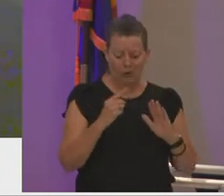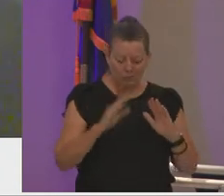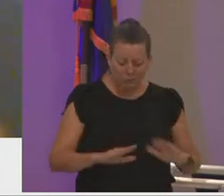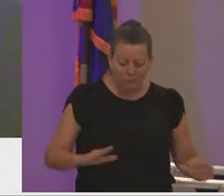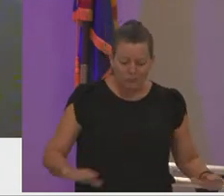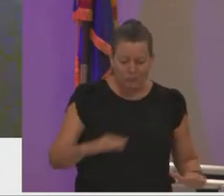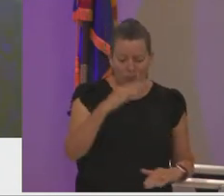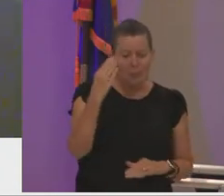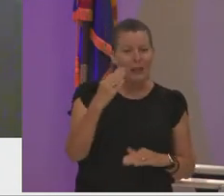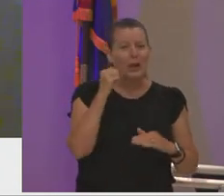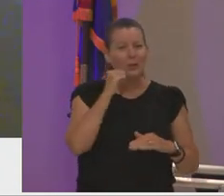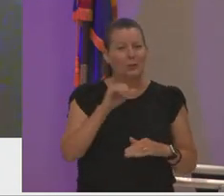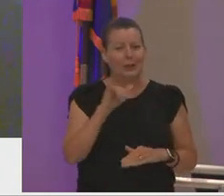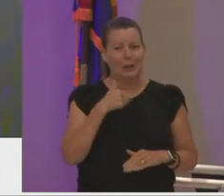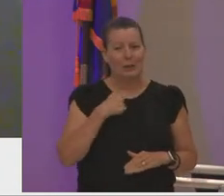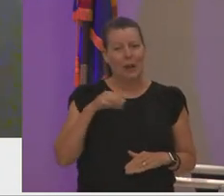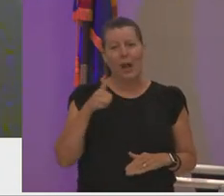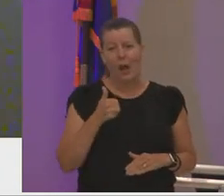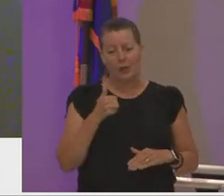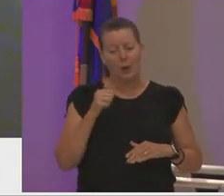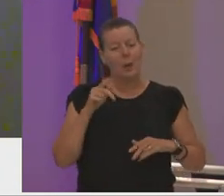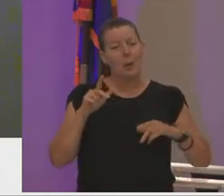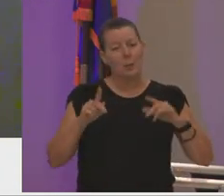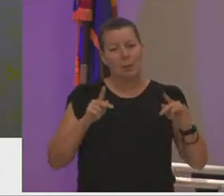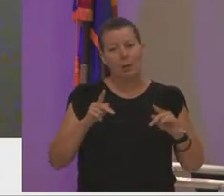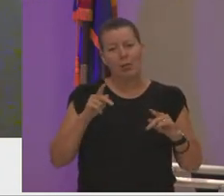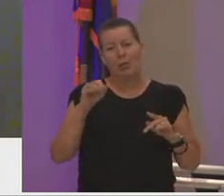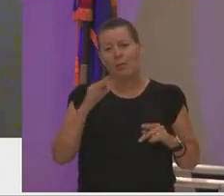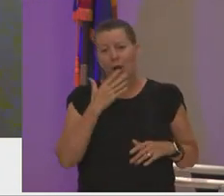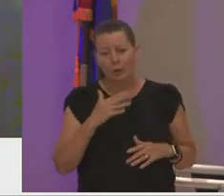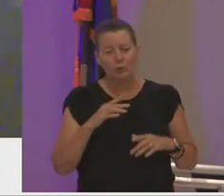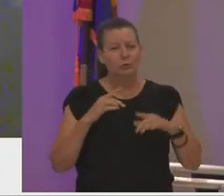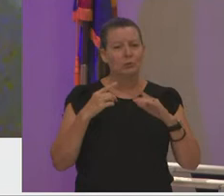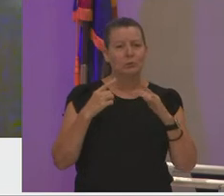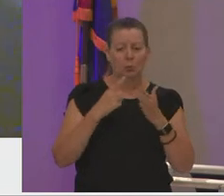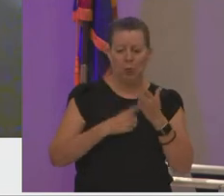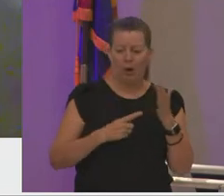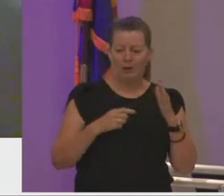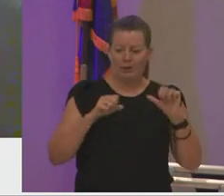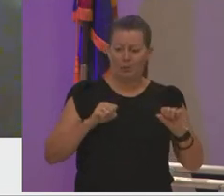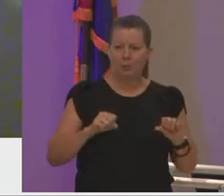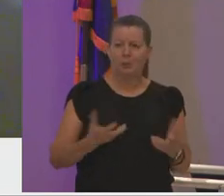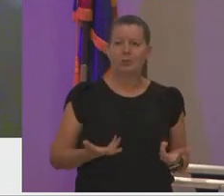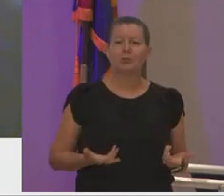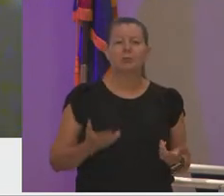and other people of color to show them what we are capable of i knew it was my purpose to